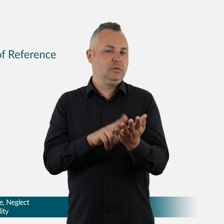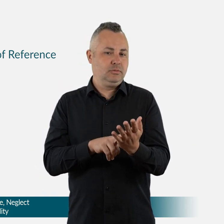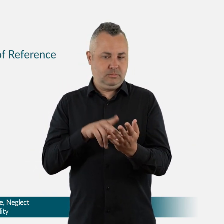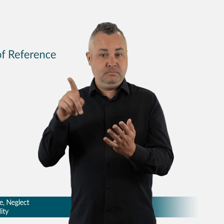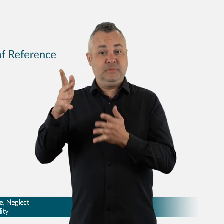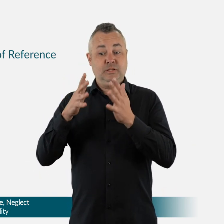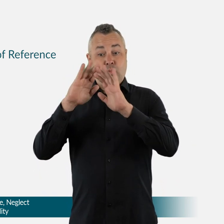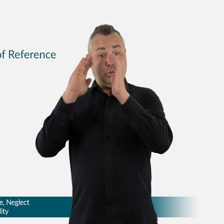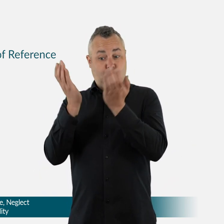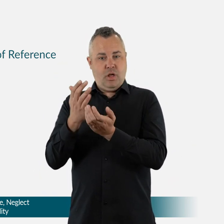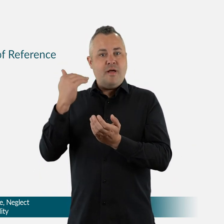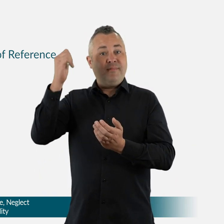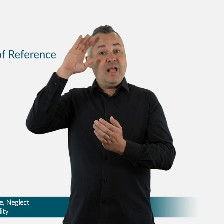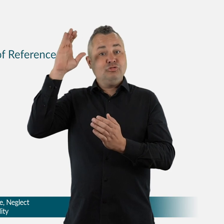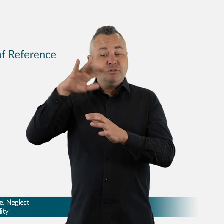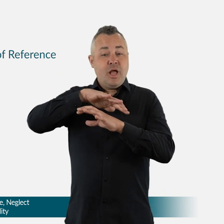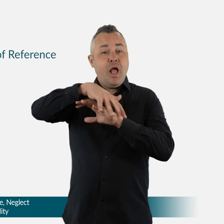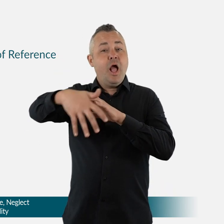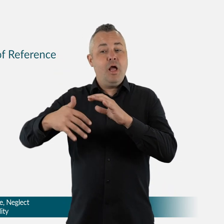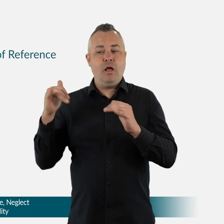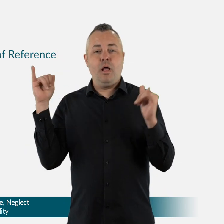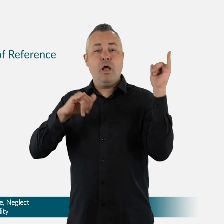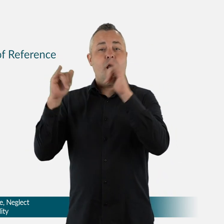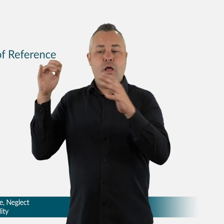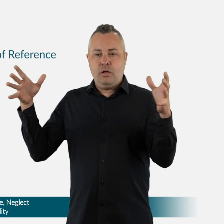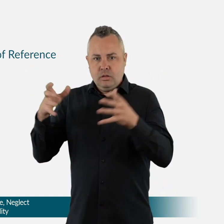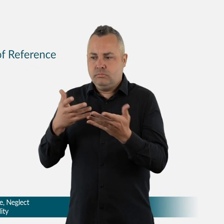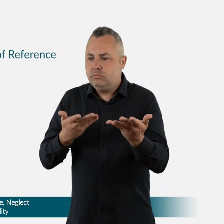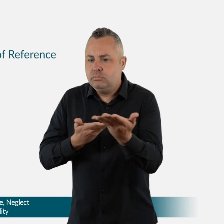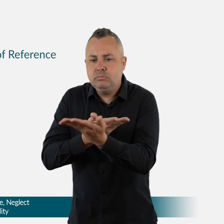What we learn from a Royal Commission will